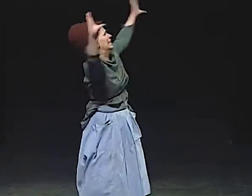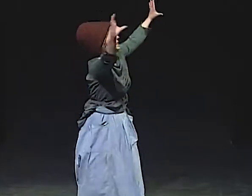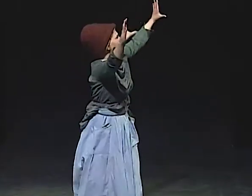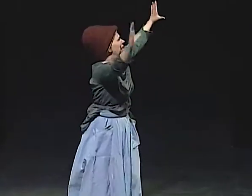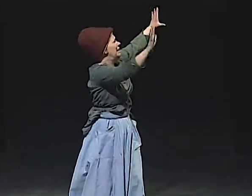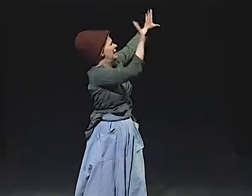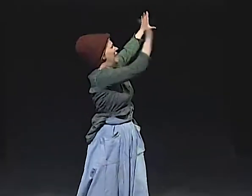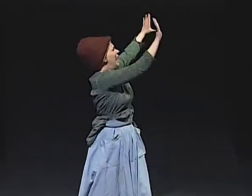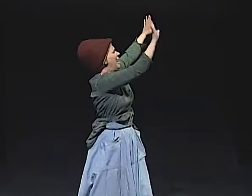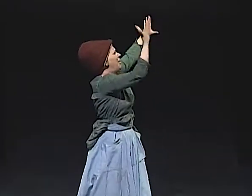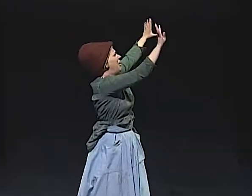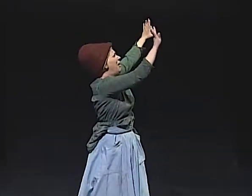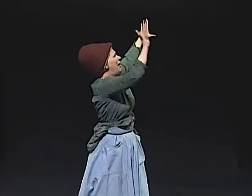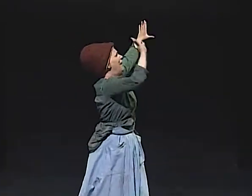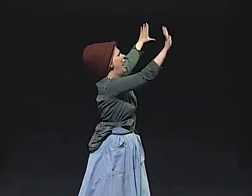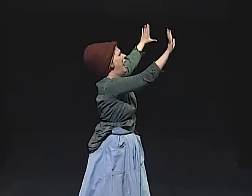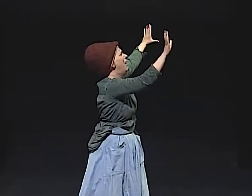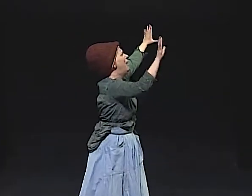THE CLOCK IS HUGE.